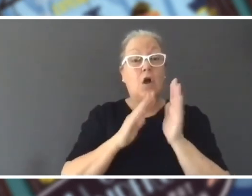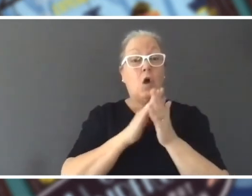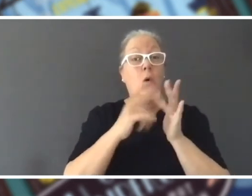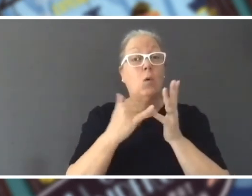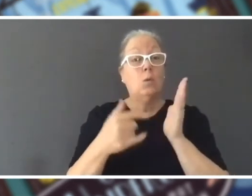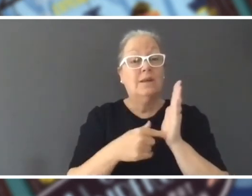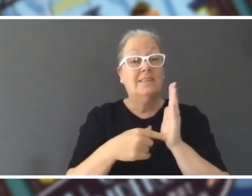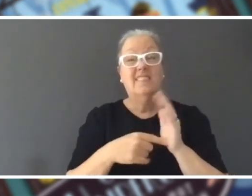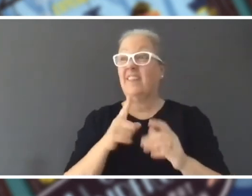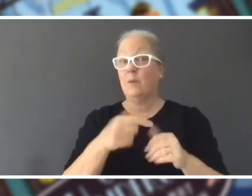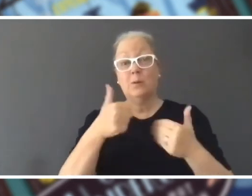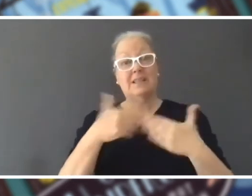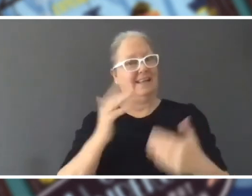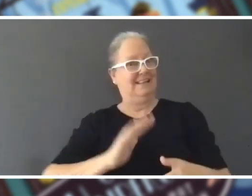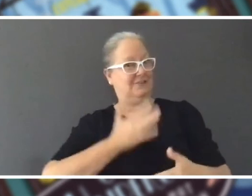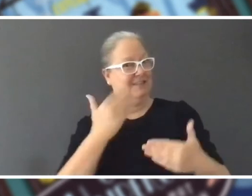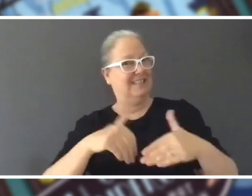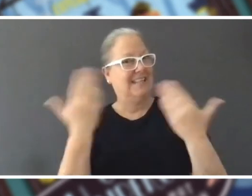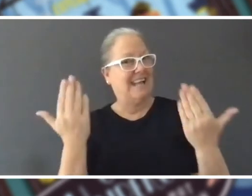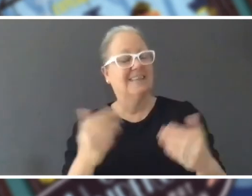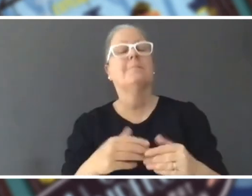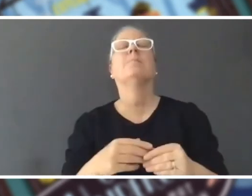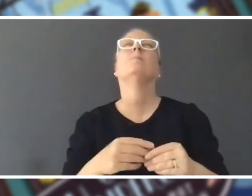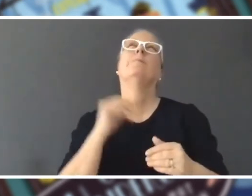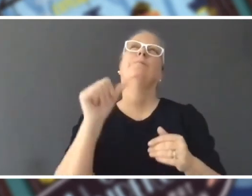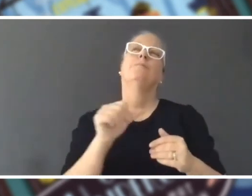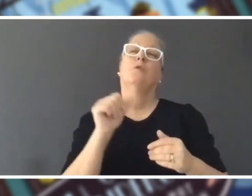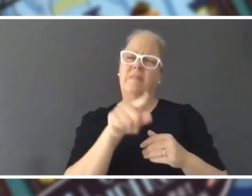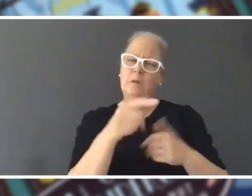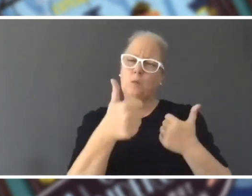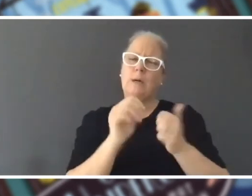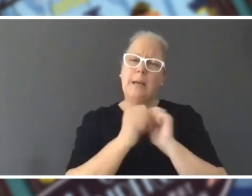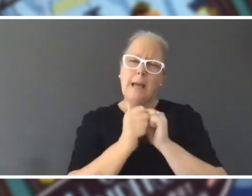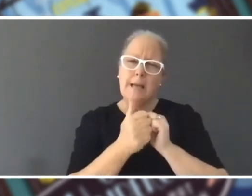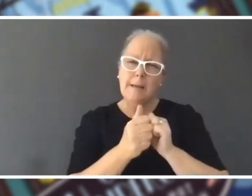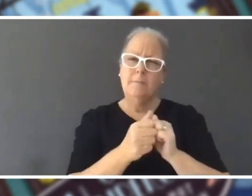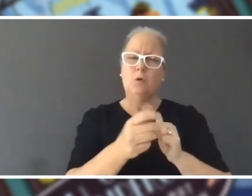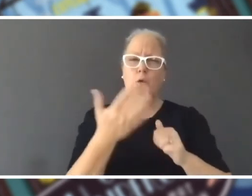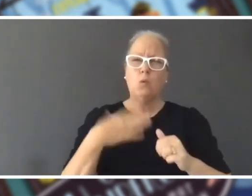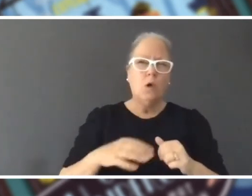Tess: It was an interesting day for sure. So, this is a good game to play if you want to get the creative juices flowing, isn't it?